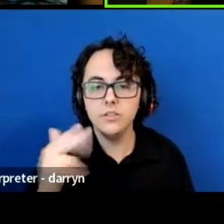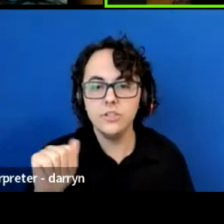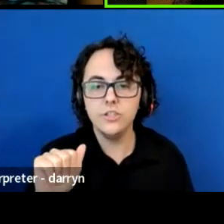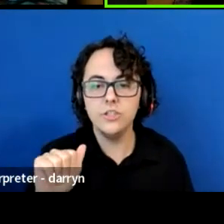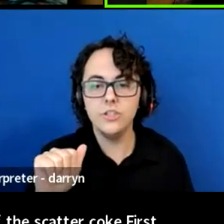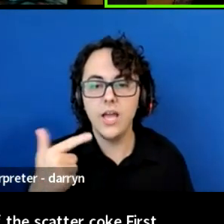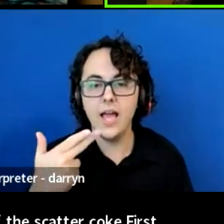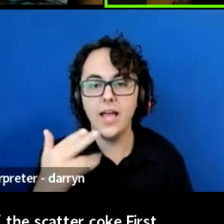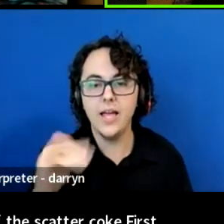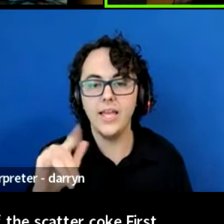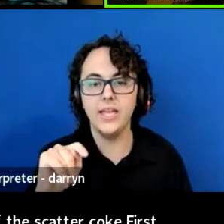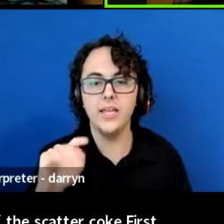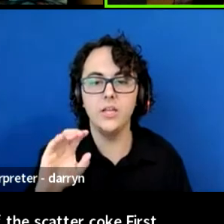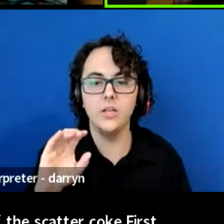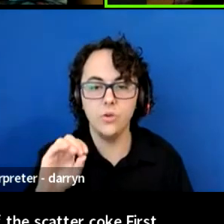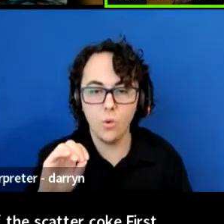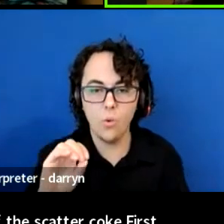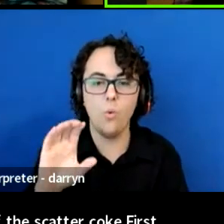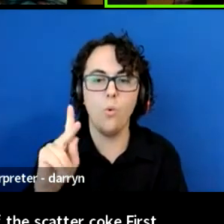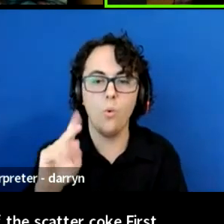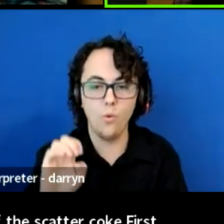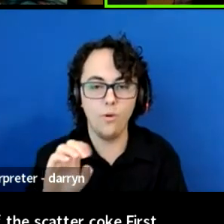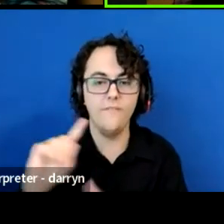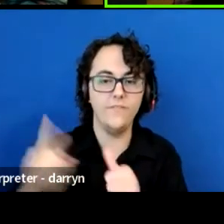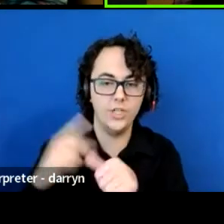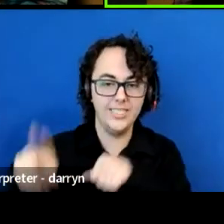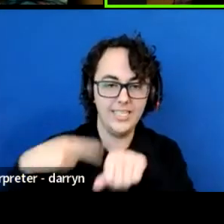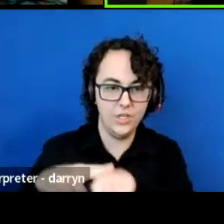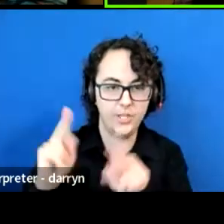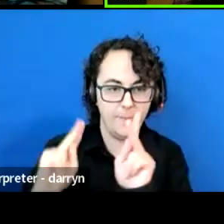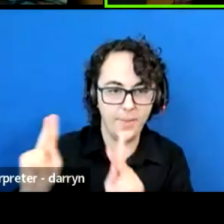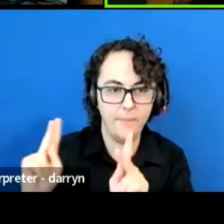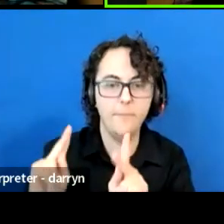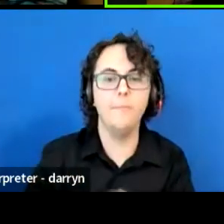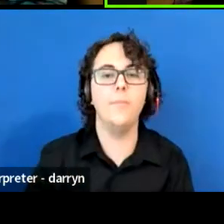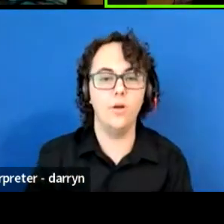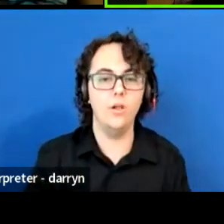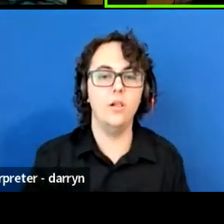I am also by the name of (foreign language)